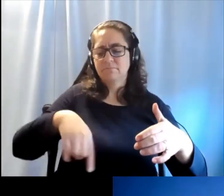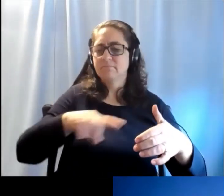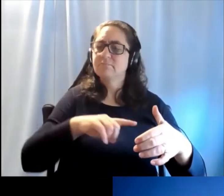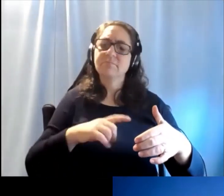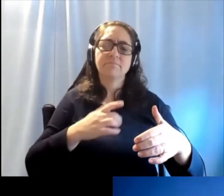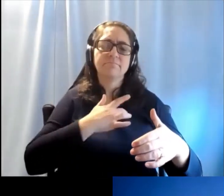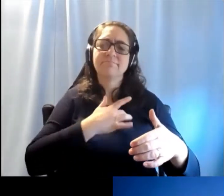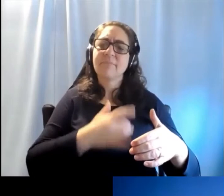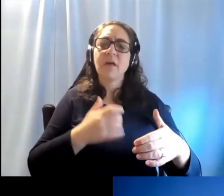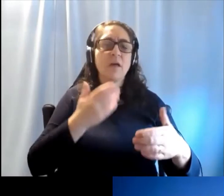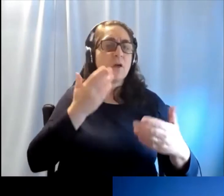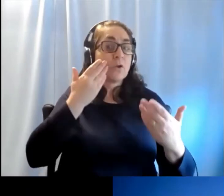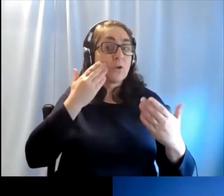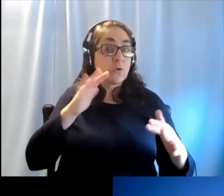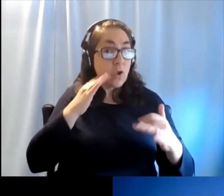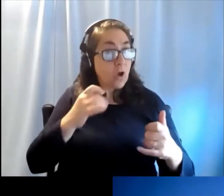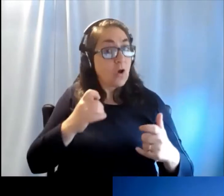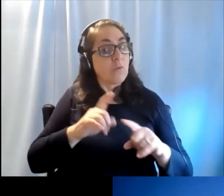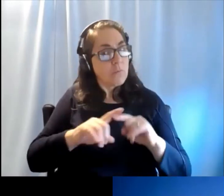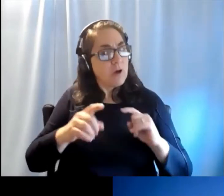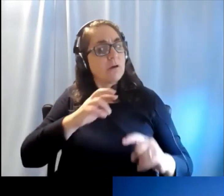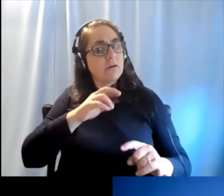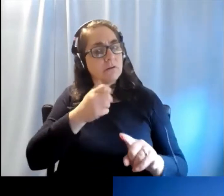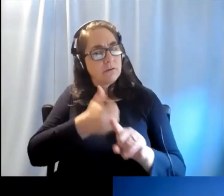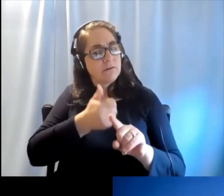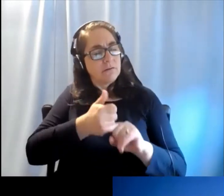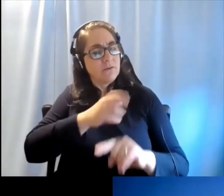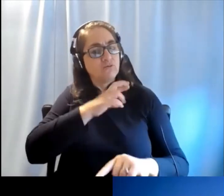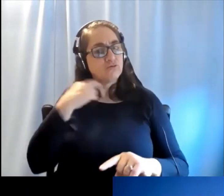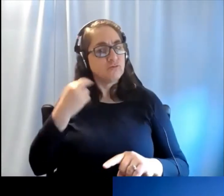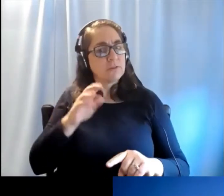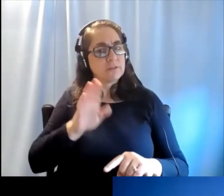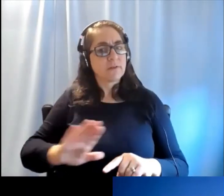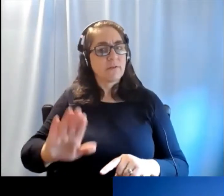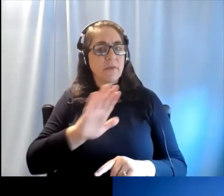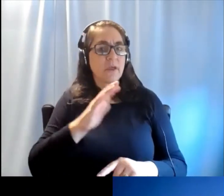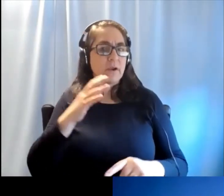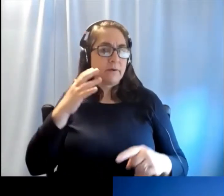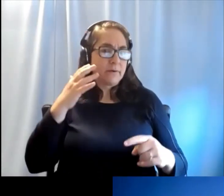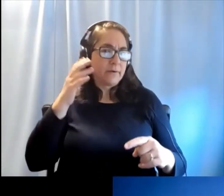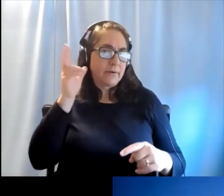They are and often unknowingly they are putting their hearing at risk.